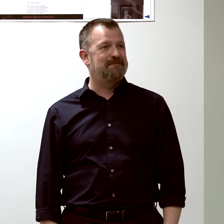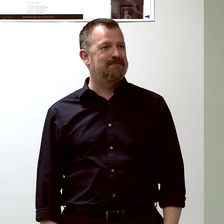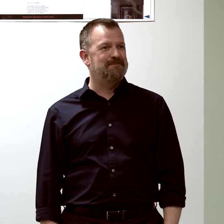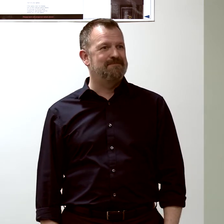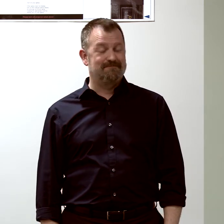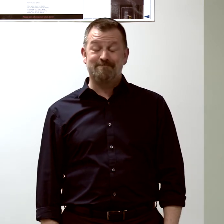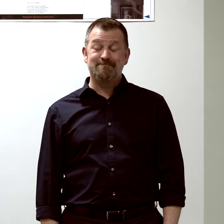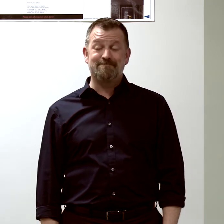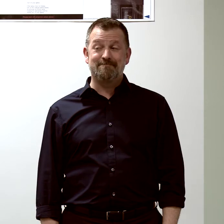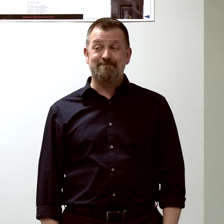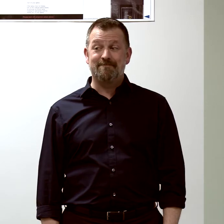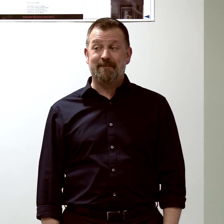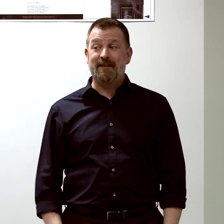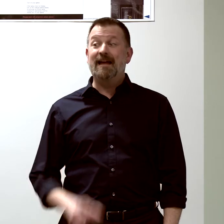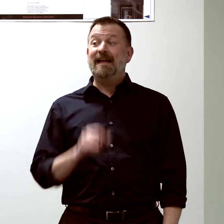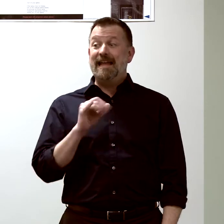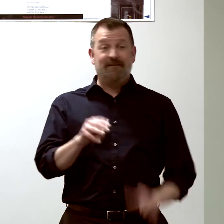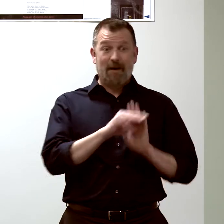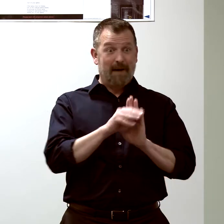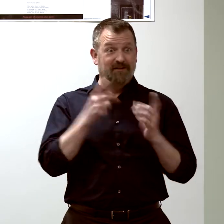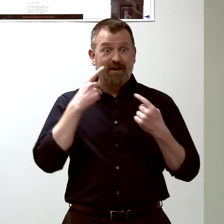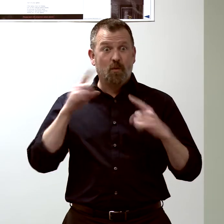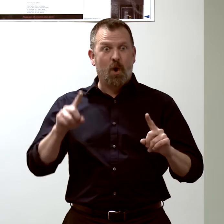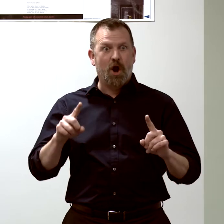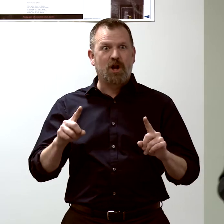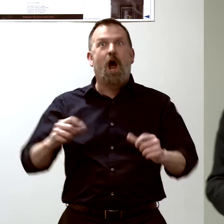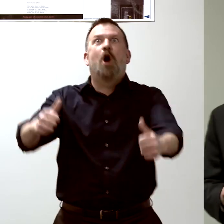Models are the most useful when they don't work.